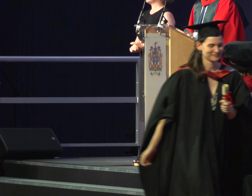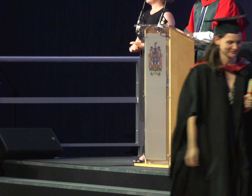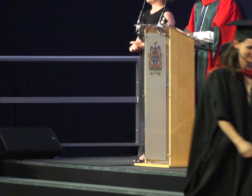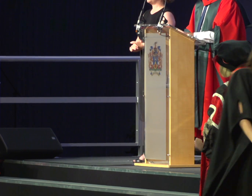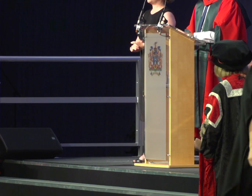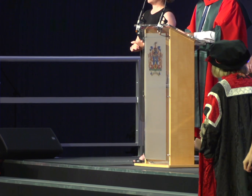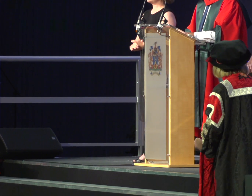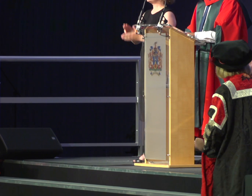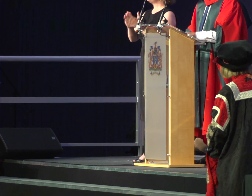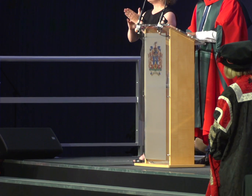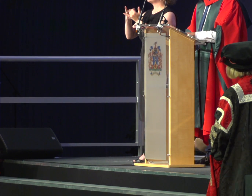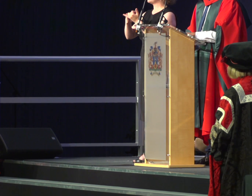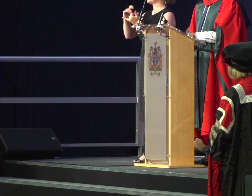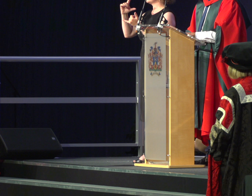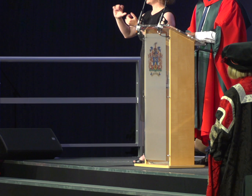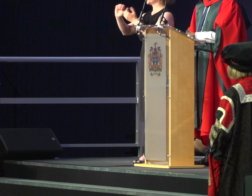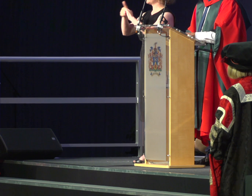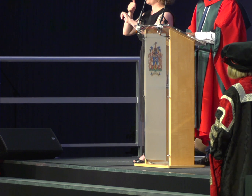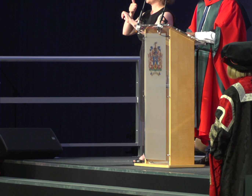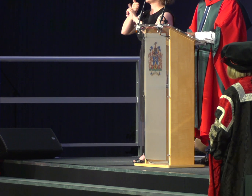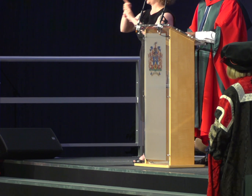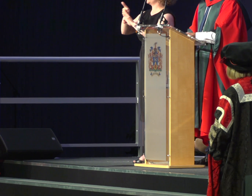Master of Science in Sports Coaching